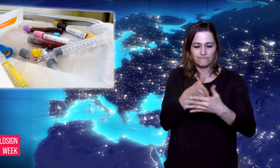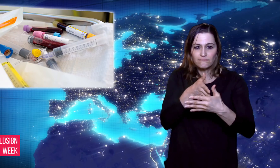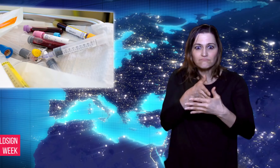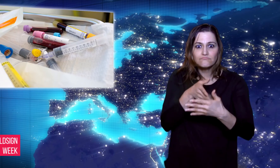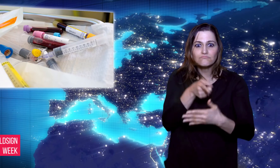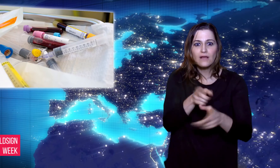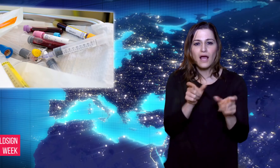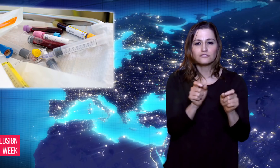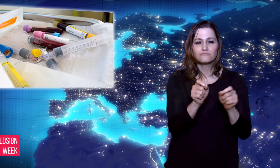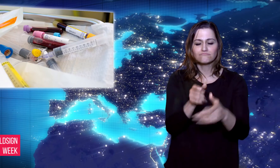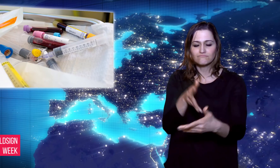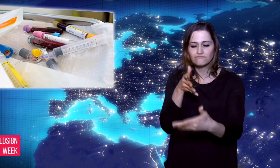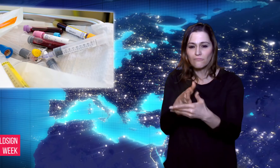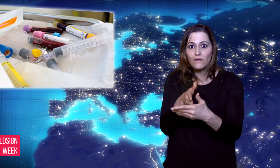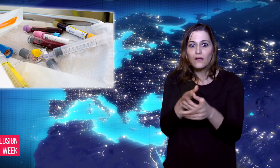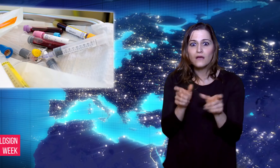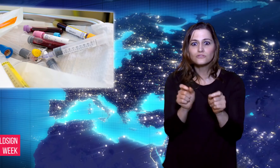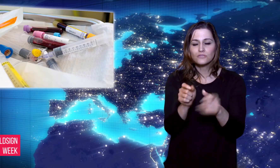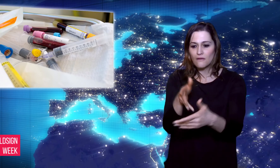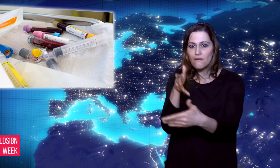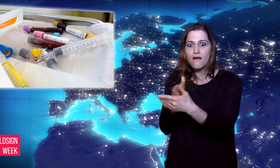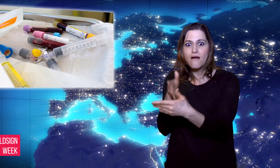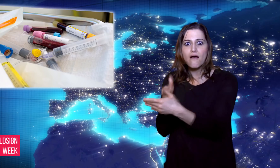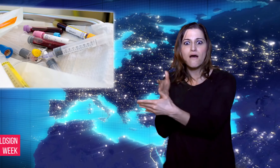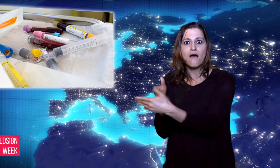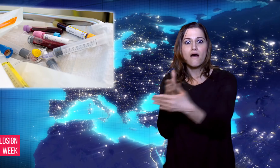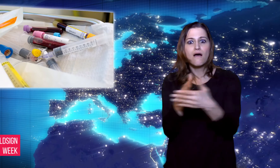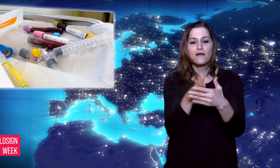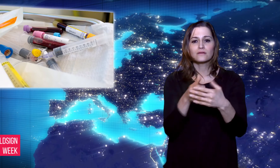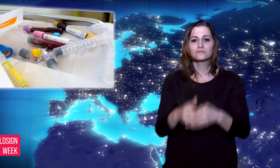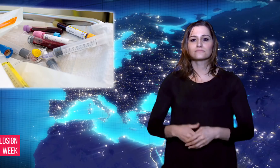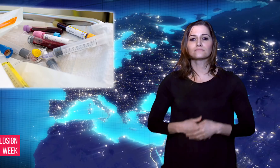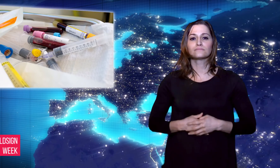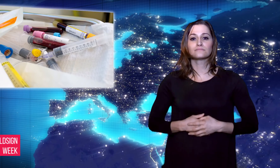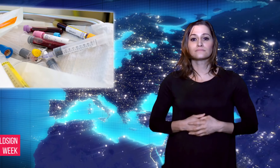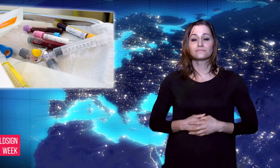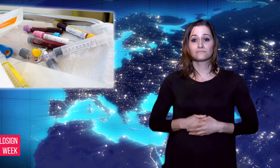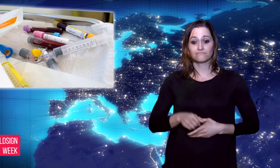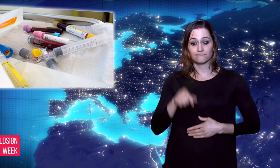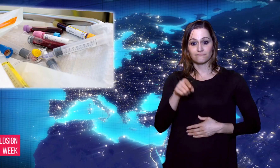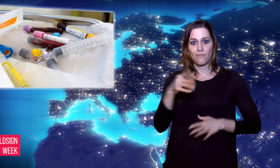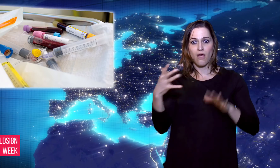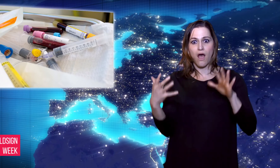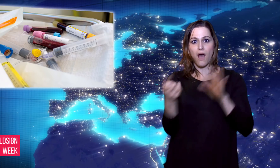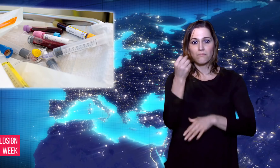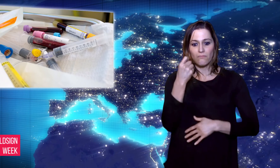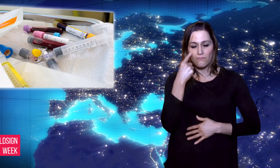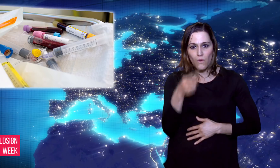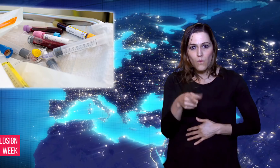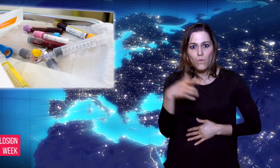was made in the Science journal. The